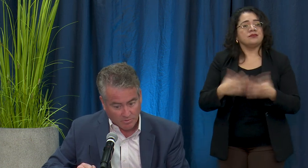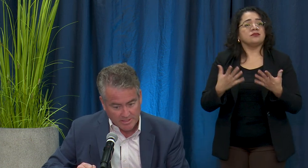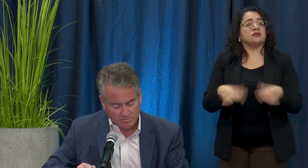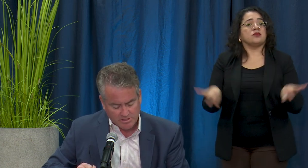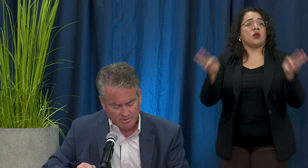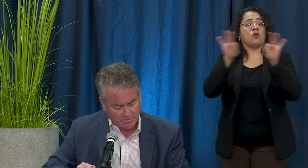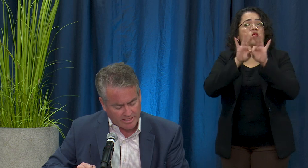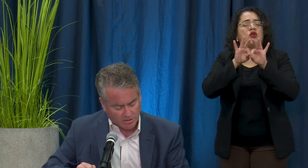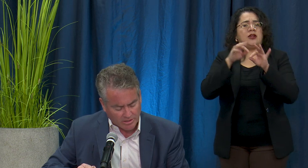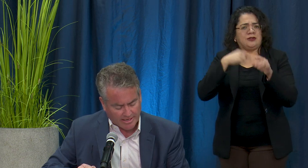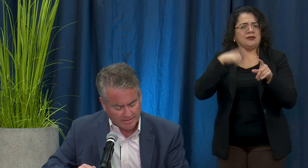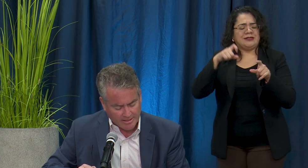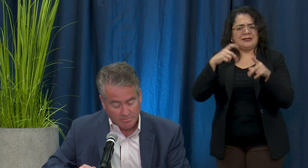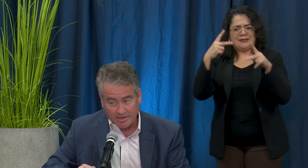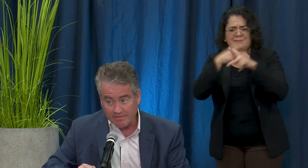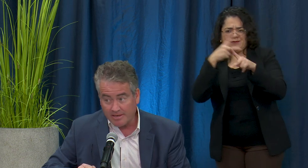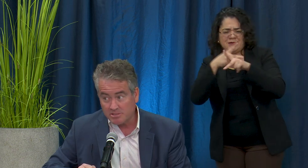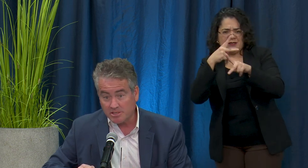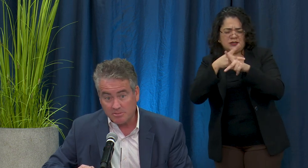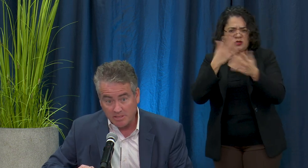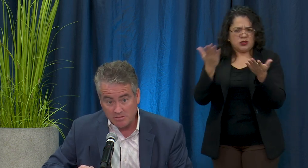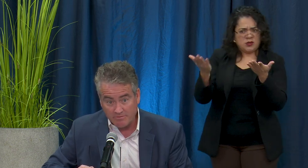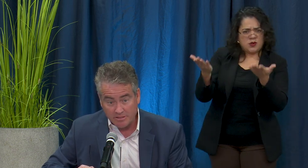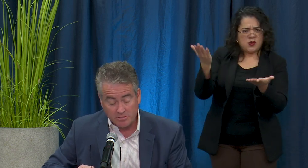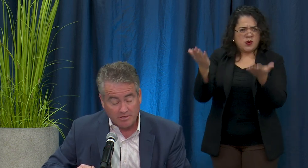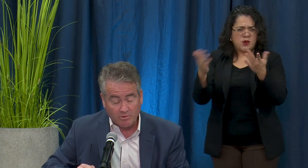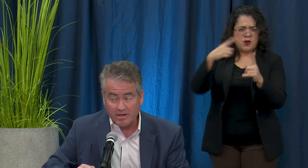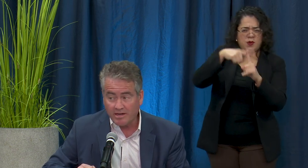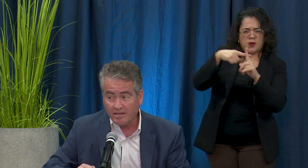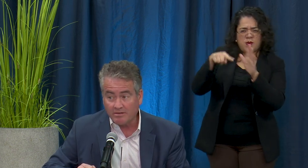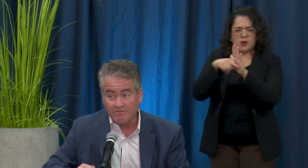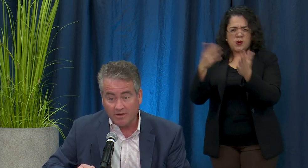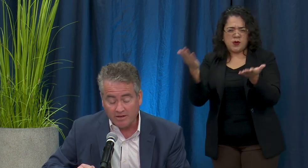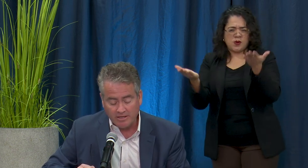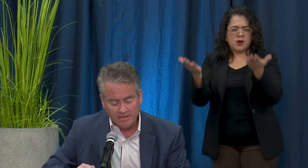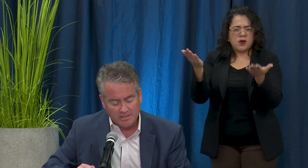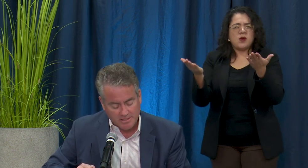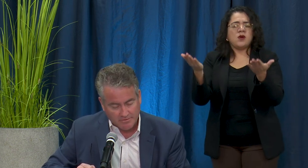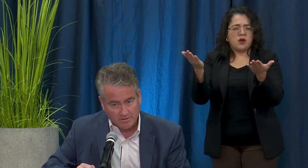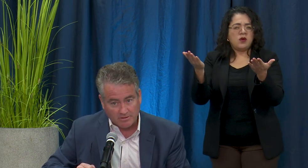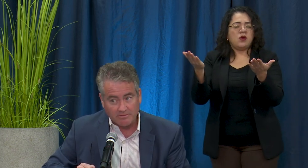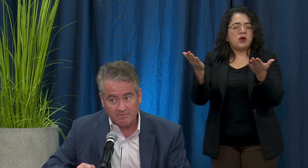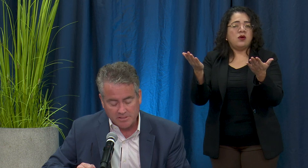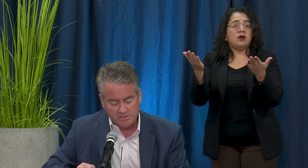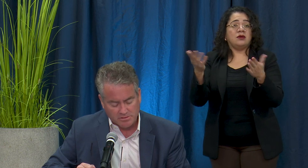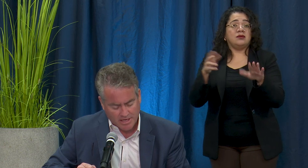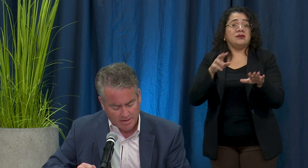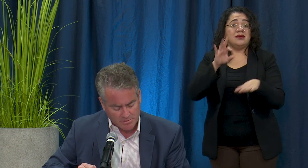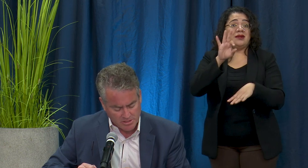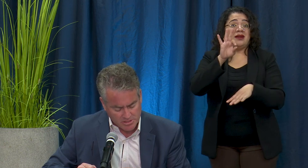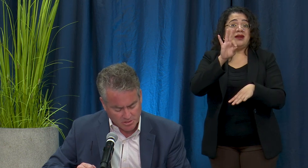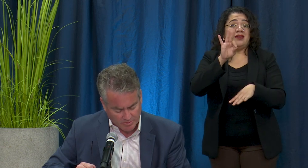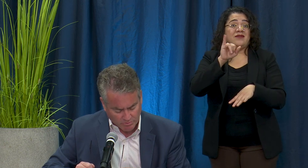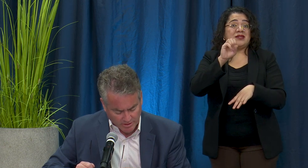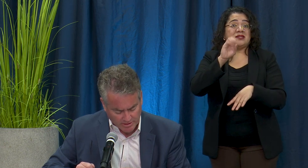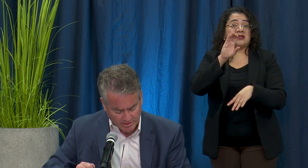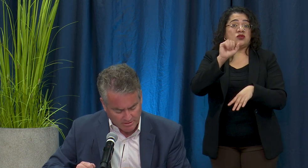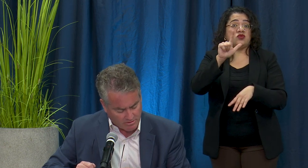reasonable, something we need to look at but again that is an expensive venture and we're heading into very difficult fiscal times. So we really need to think